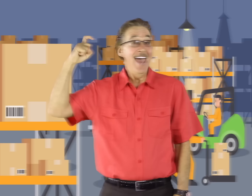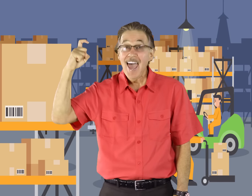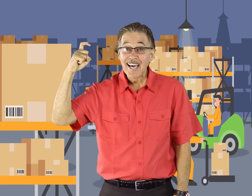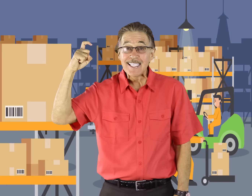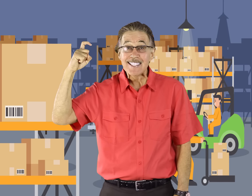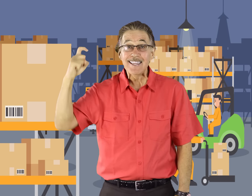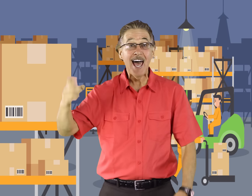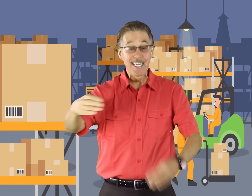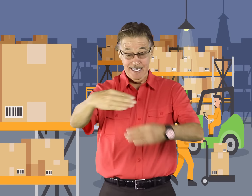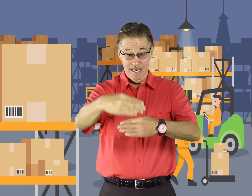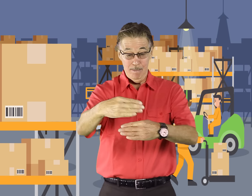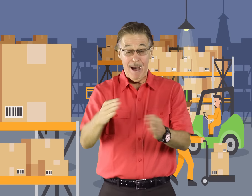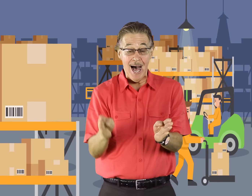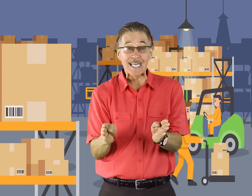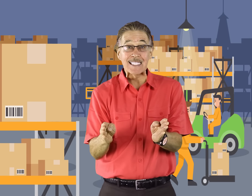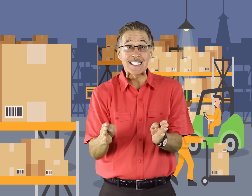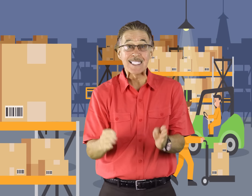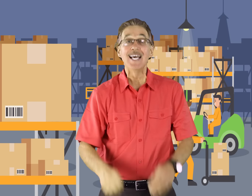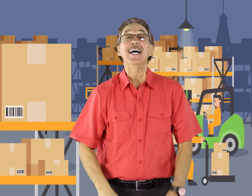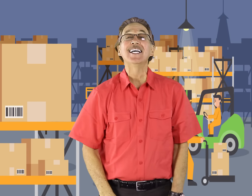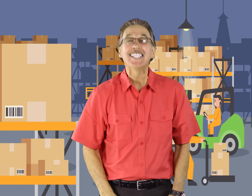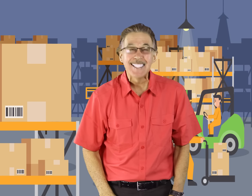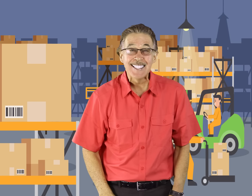X like in box